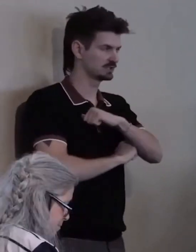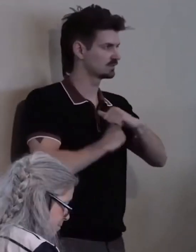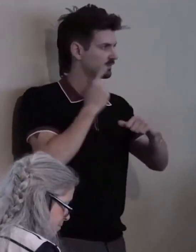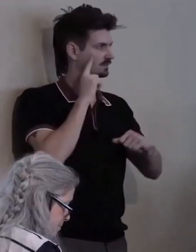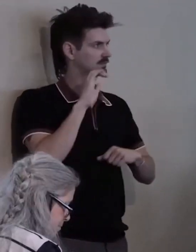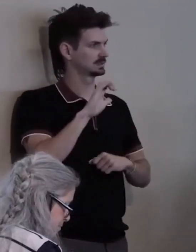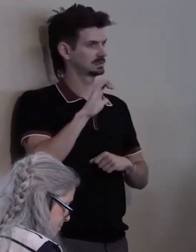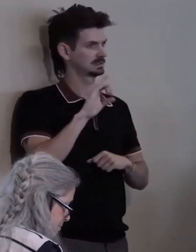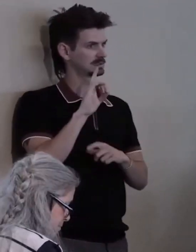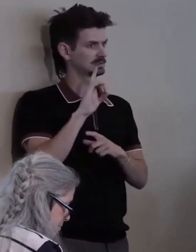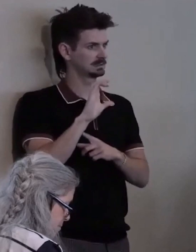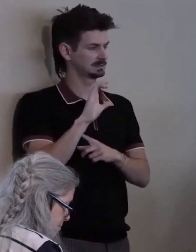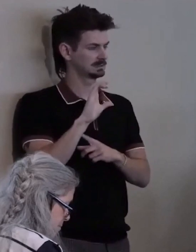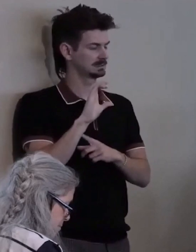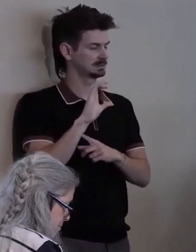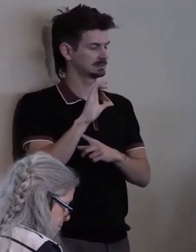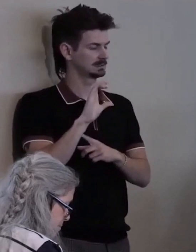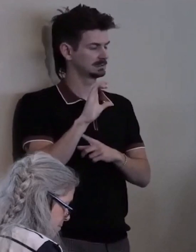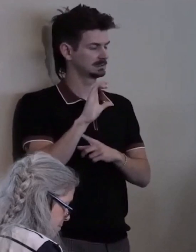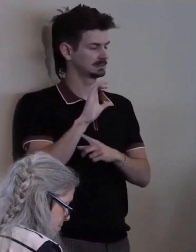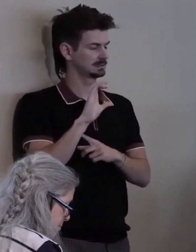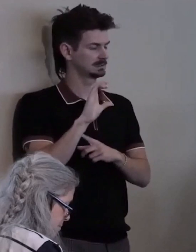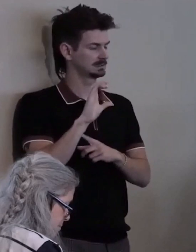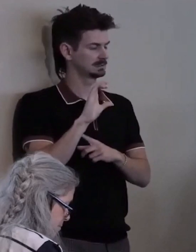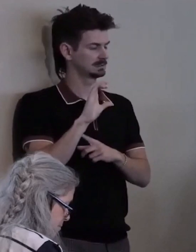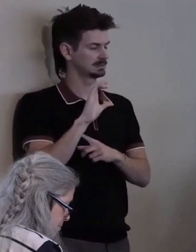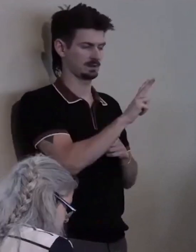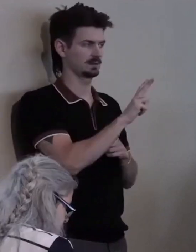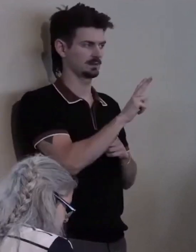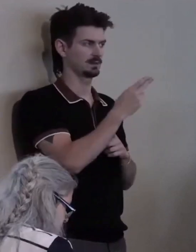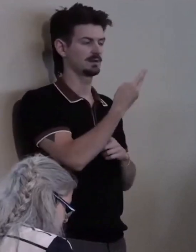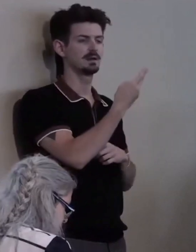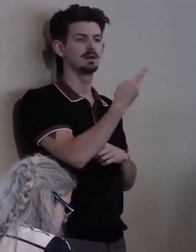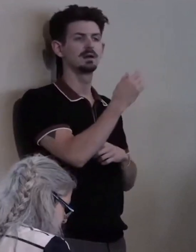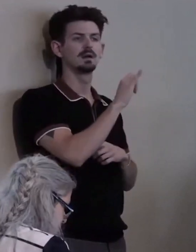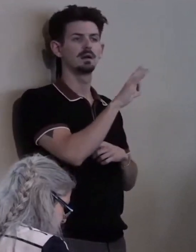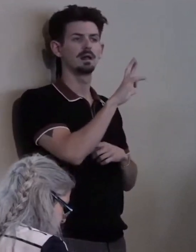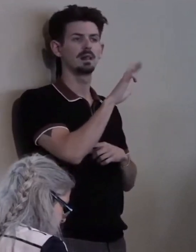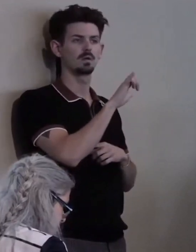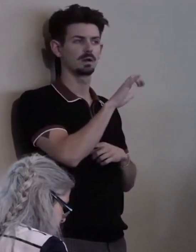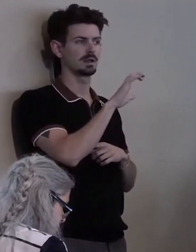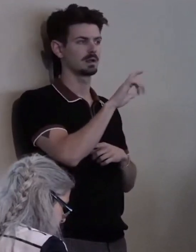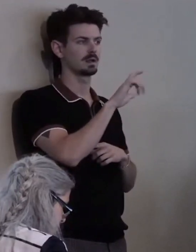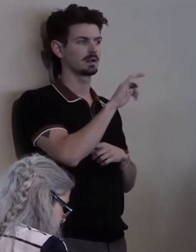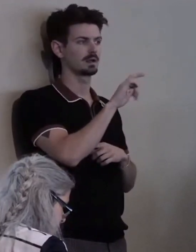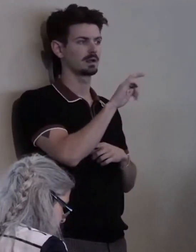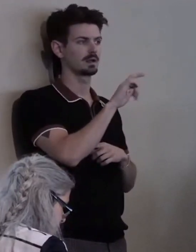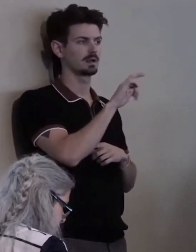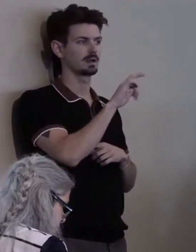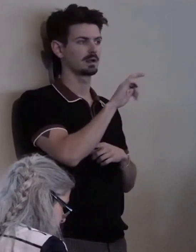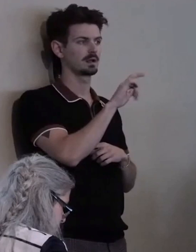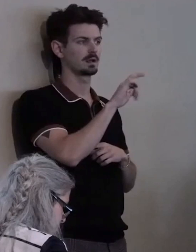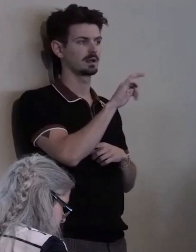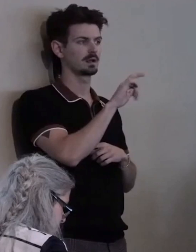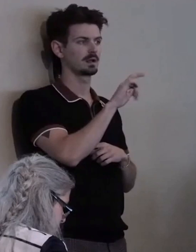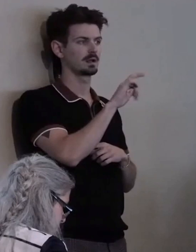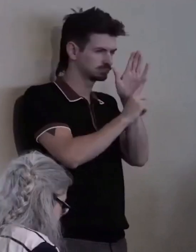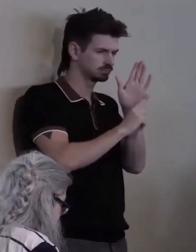In 1993, Hillary Clinton's health care investigation was underway.